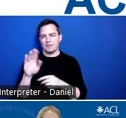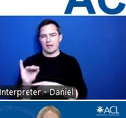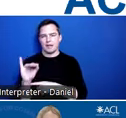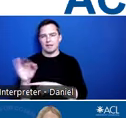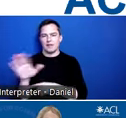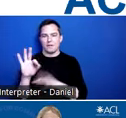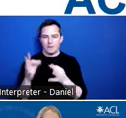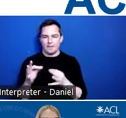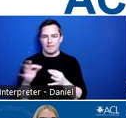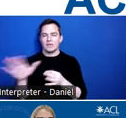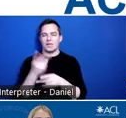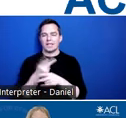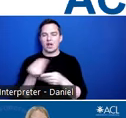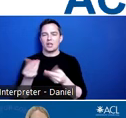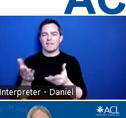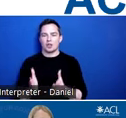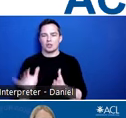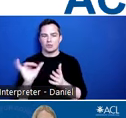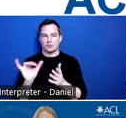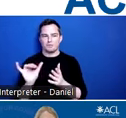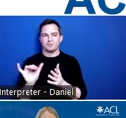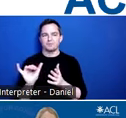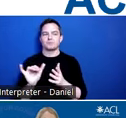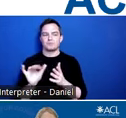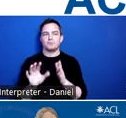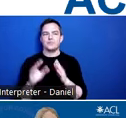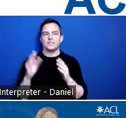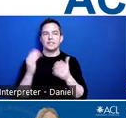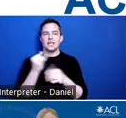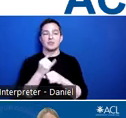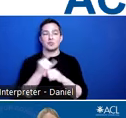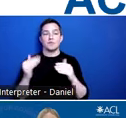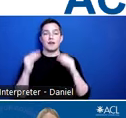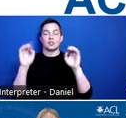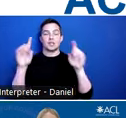and caregivers. We fund institutions of higher education, non-profit organizations,